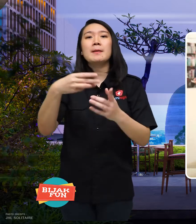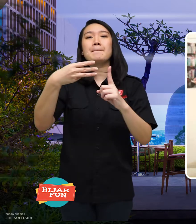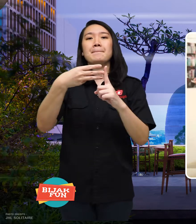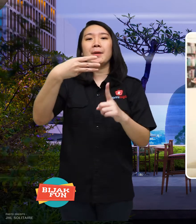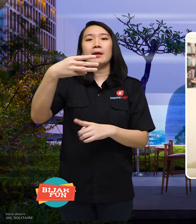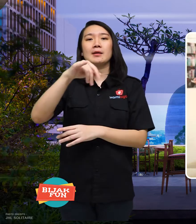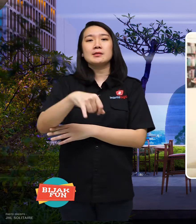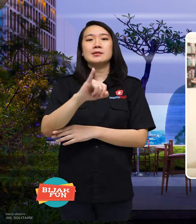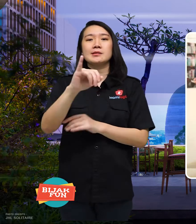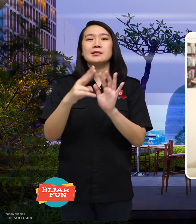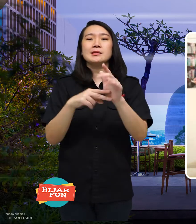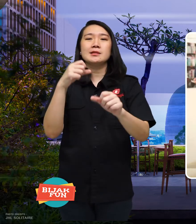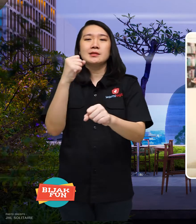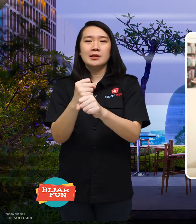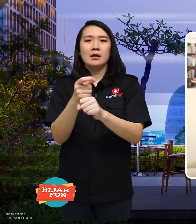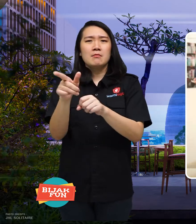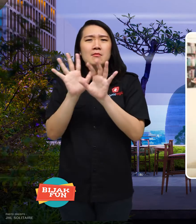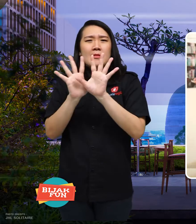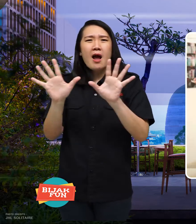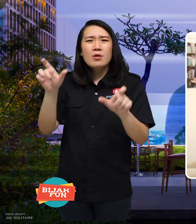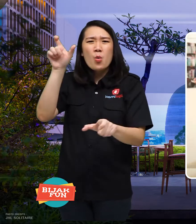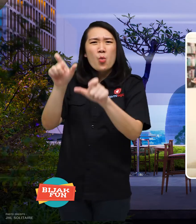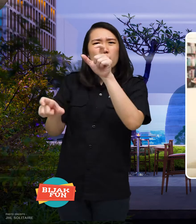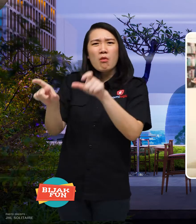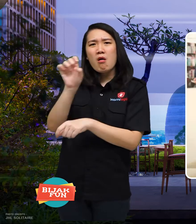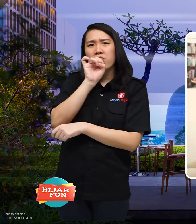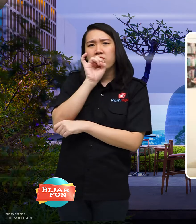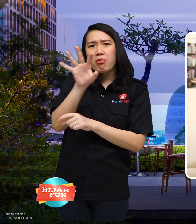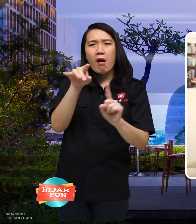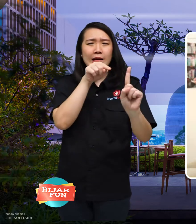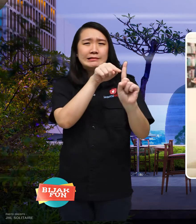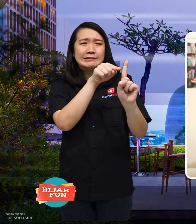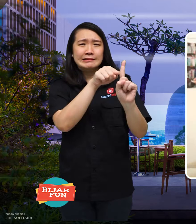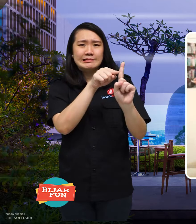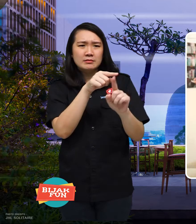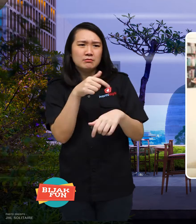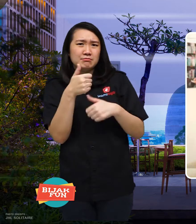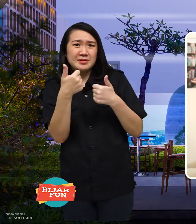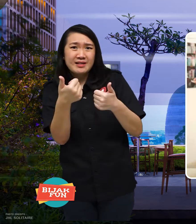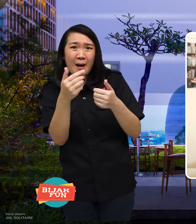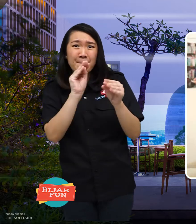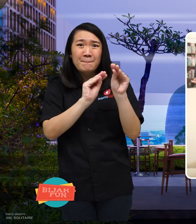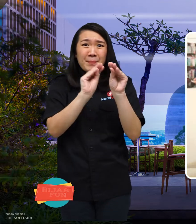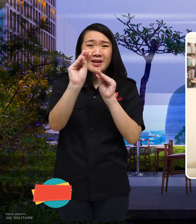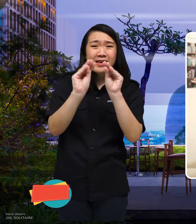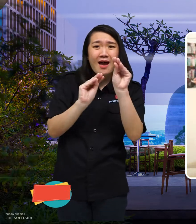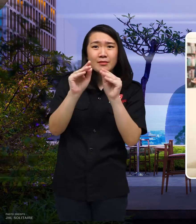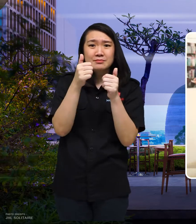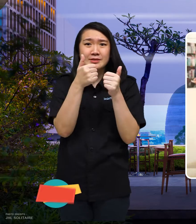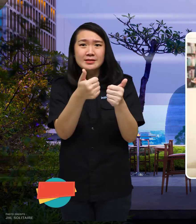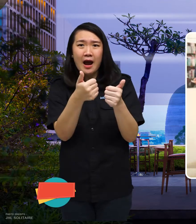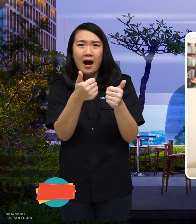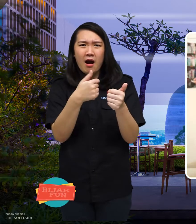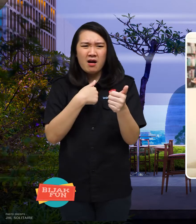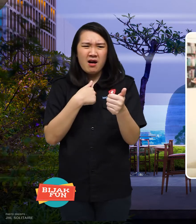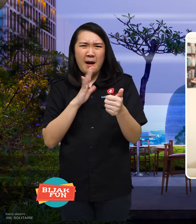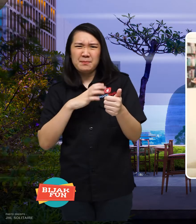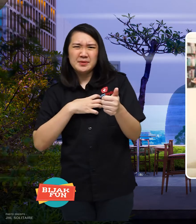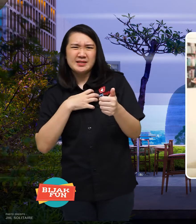many people do not believe and wonder that Xiao can do makeup,